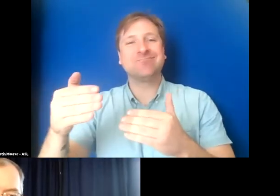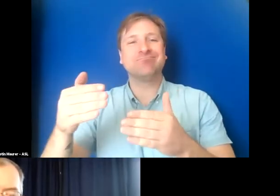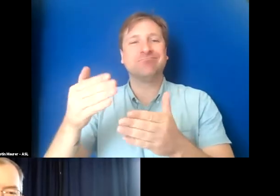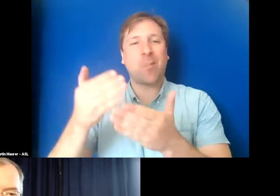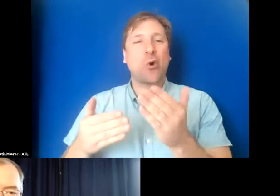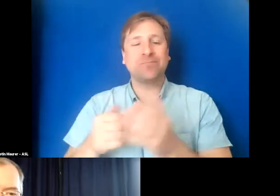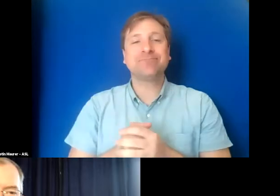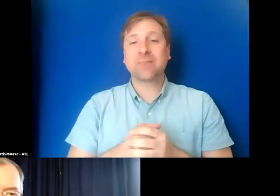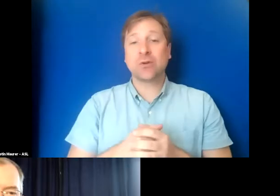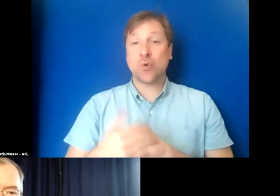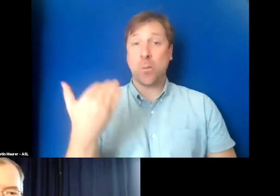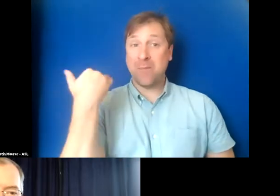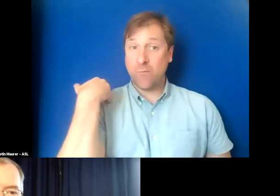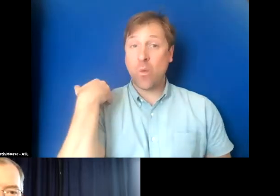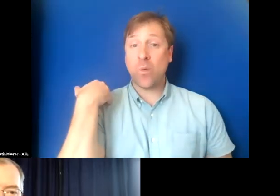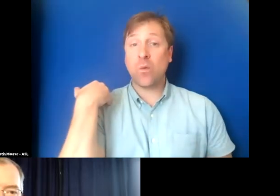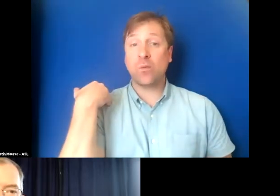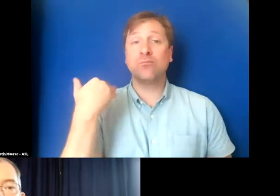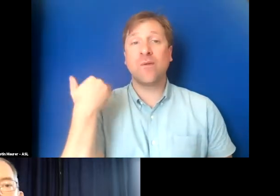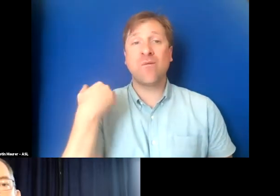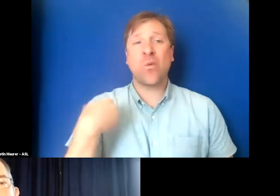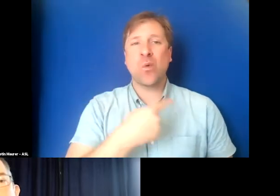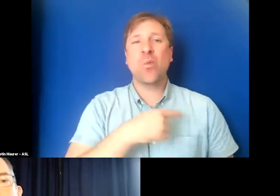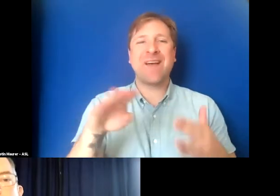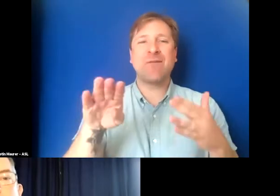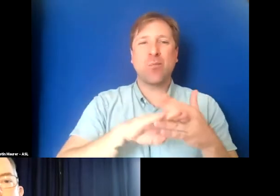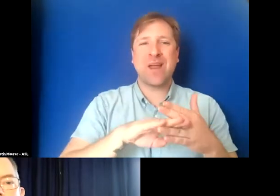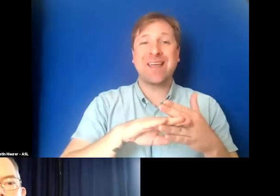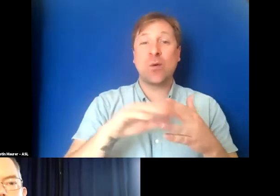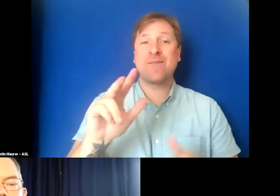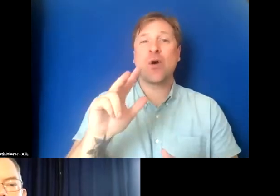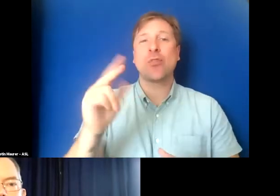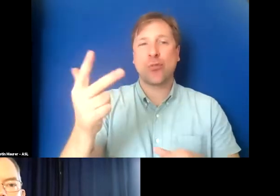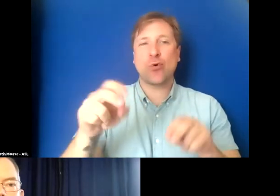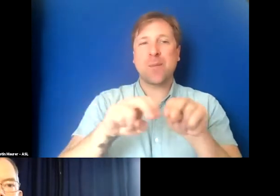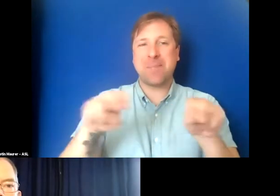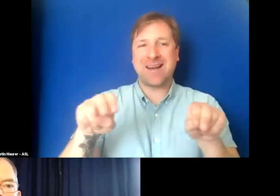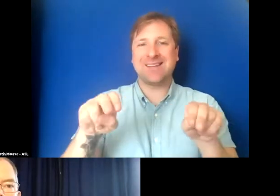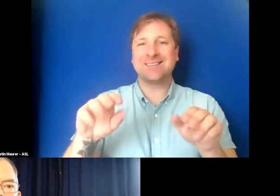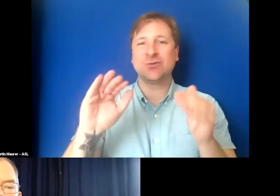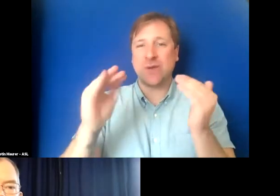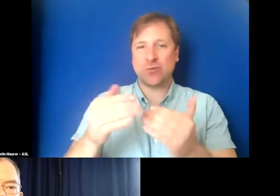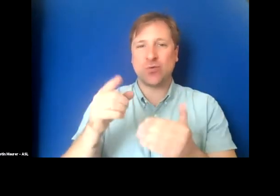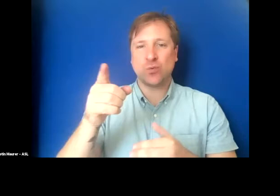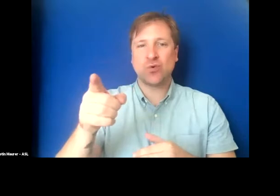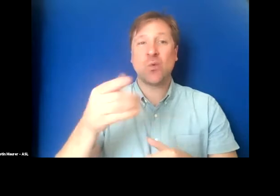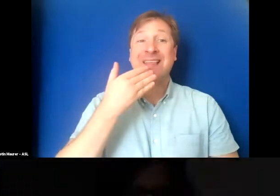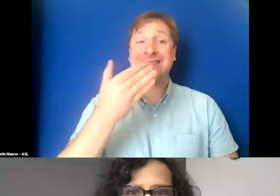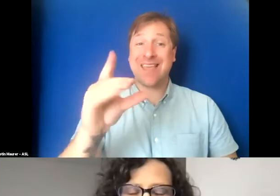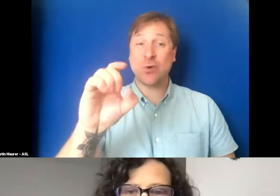So before we break, we have a third panelist to introduce you to. Thank you so much, Delbert.